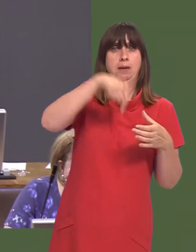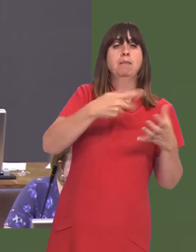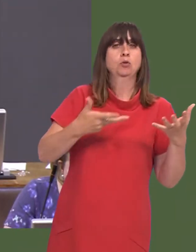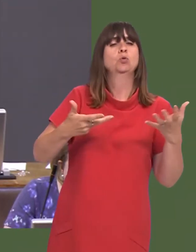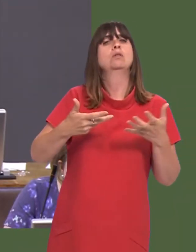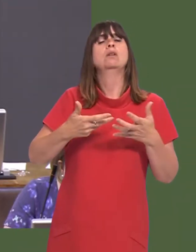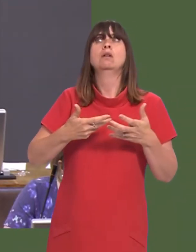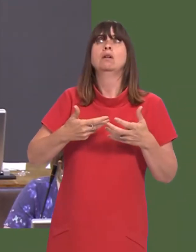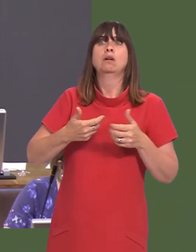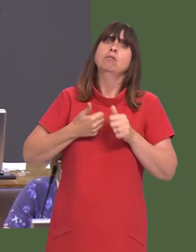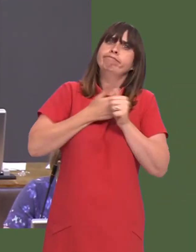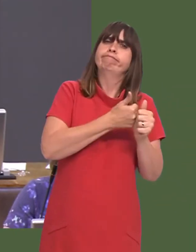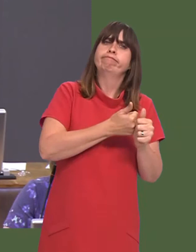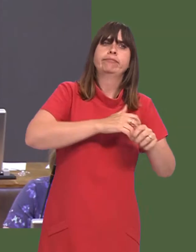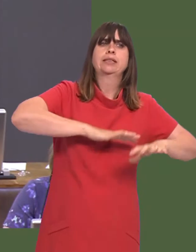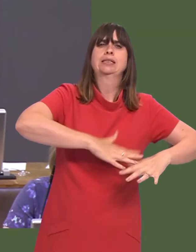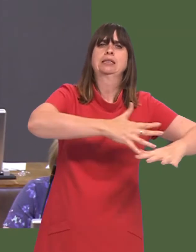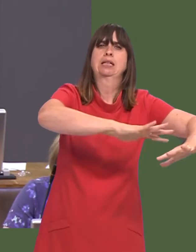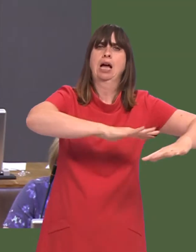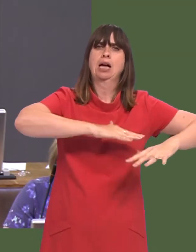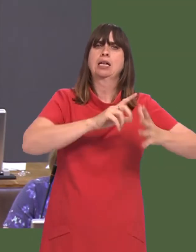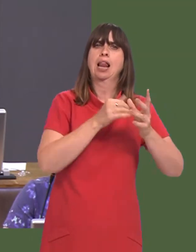committees here to advocate the case, once again, for the tidal lagoon.